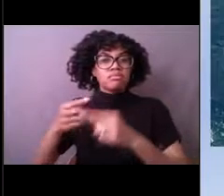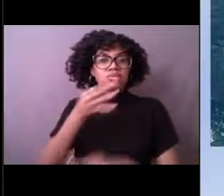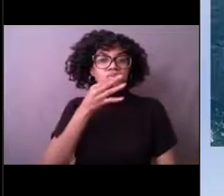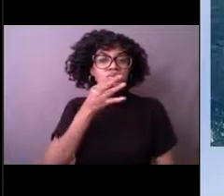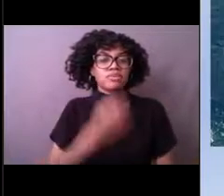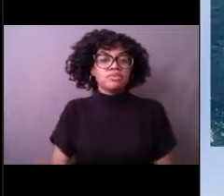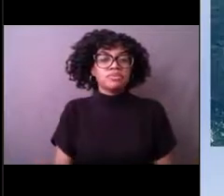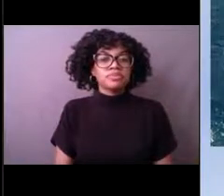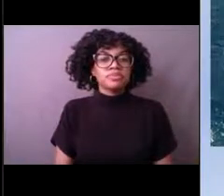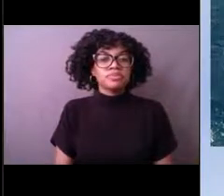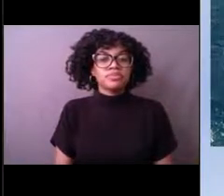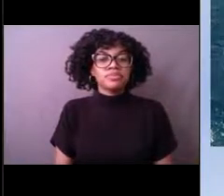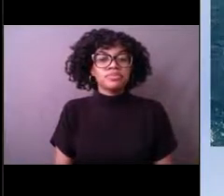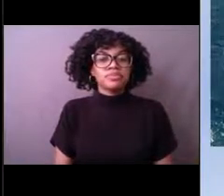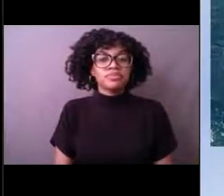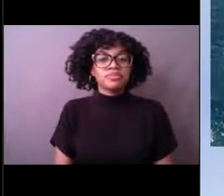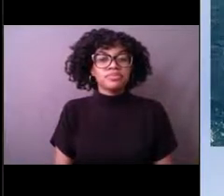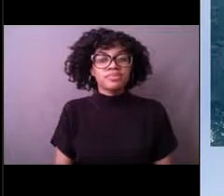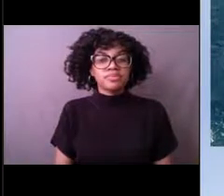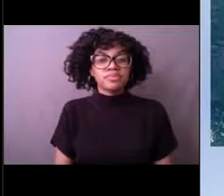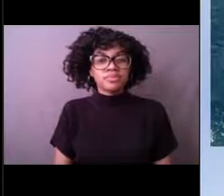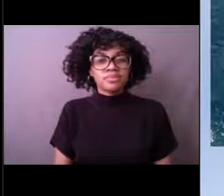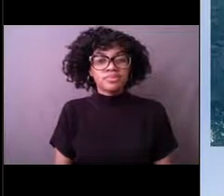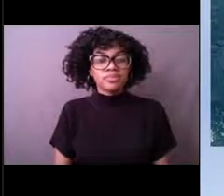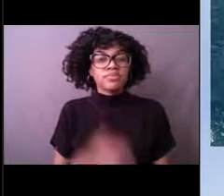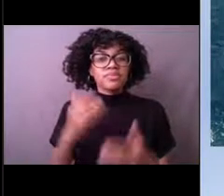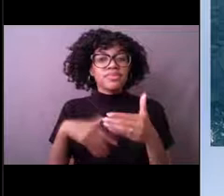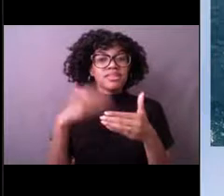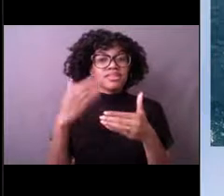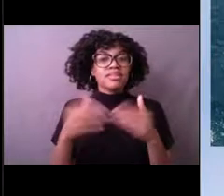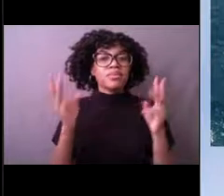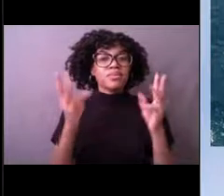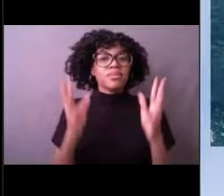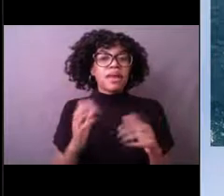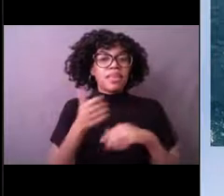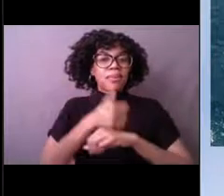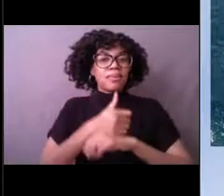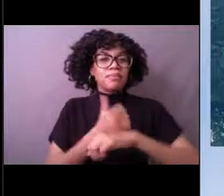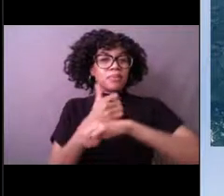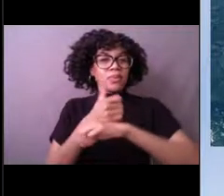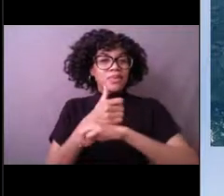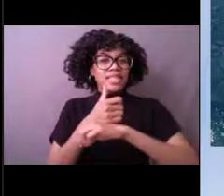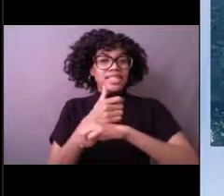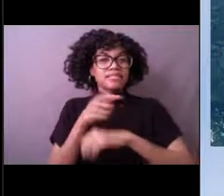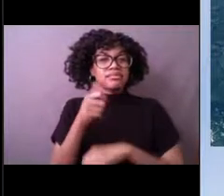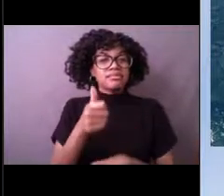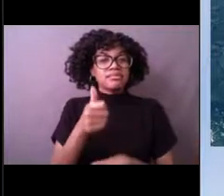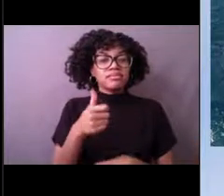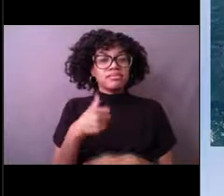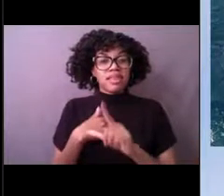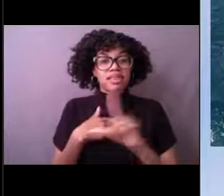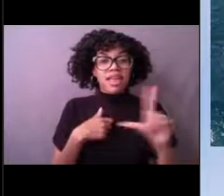Next, we'll talk about our weather buoys, which, if you see the picture on the left hand side of your screen, that's one of our weather buoys.